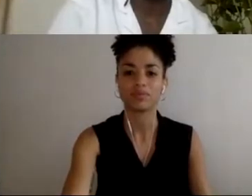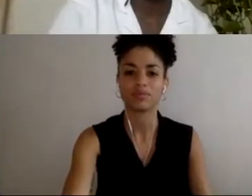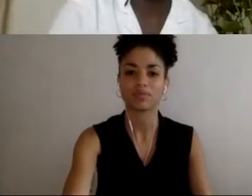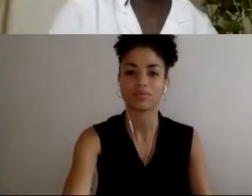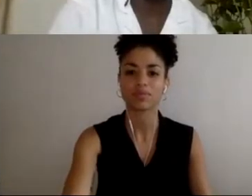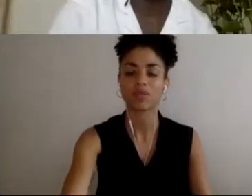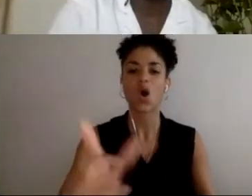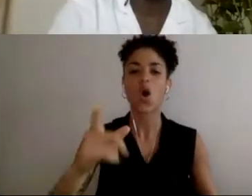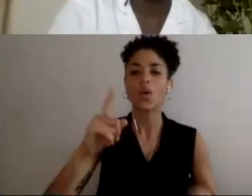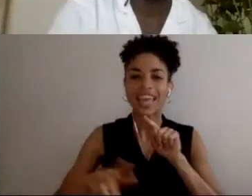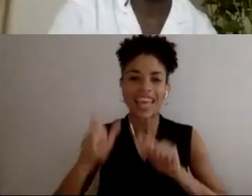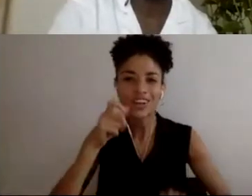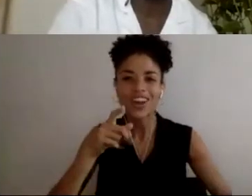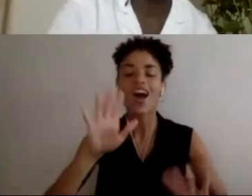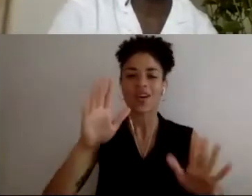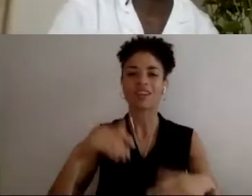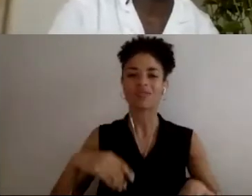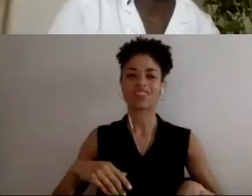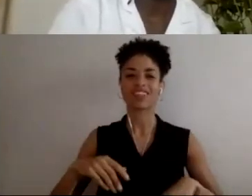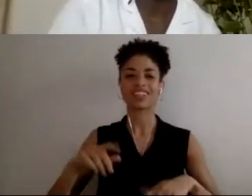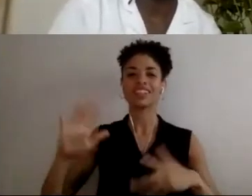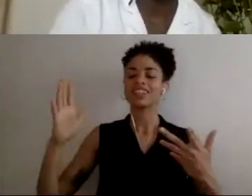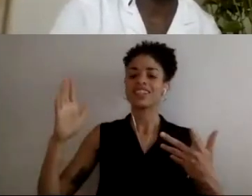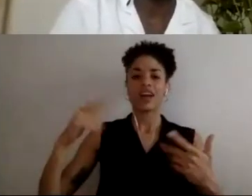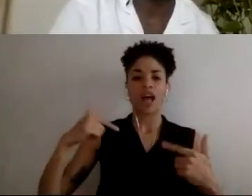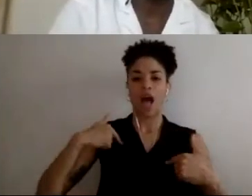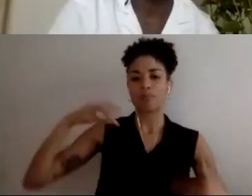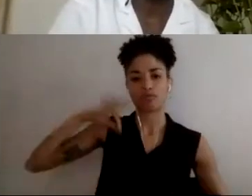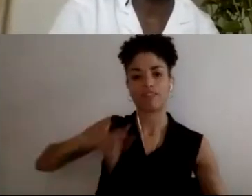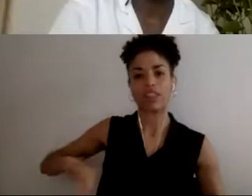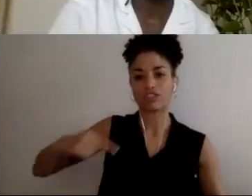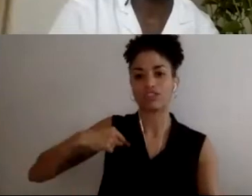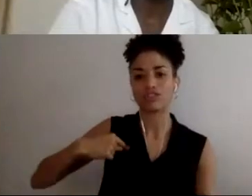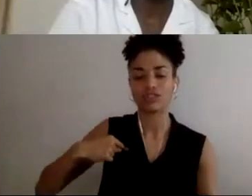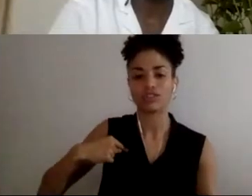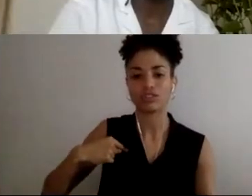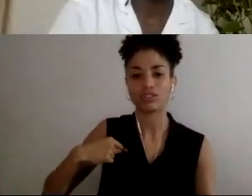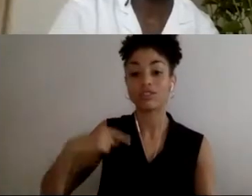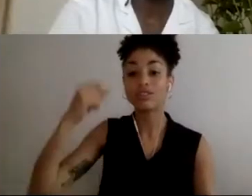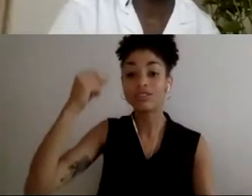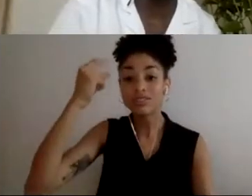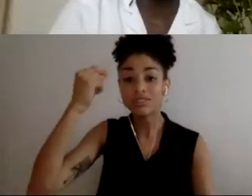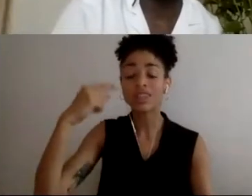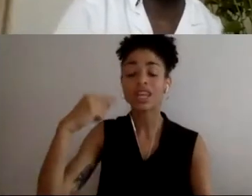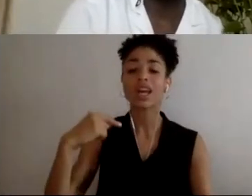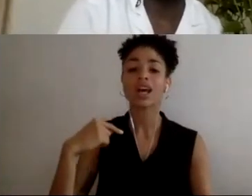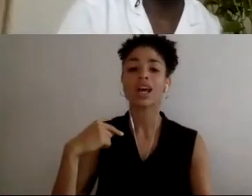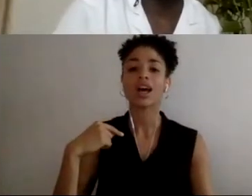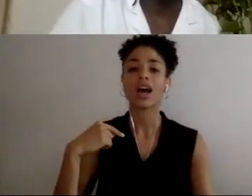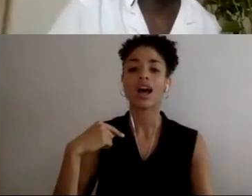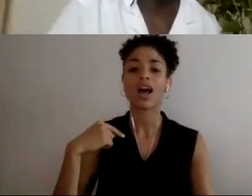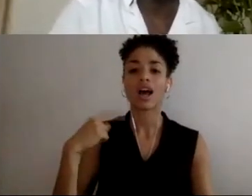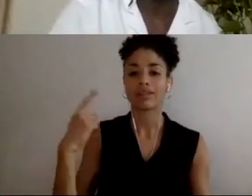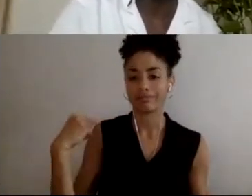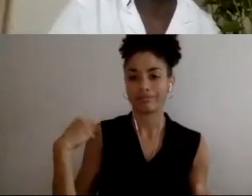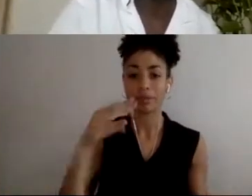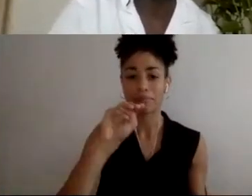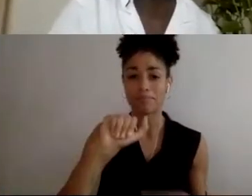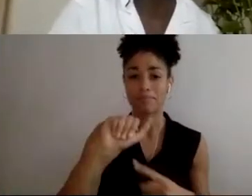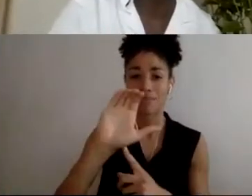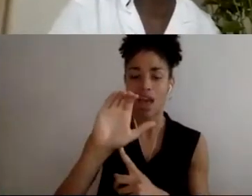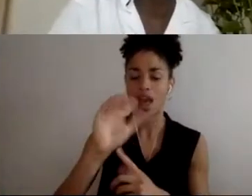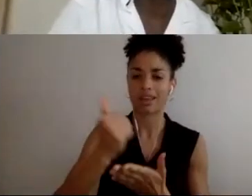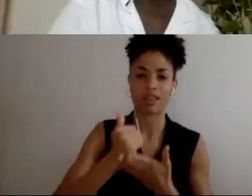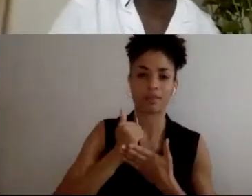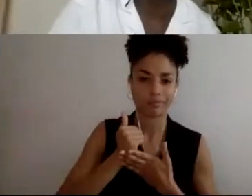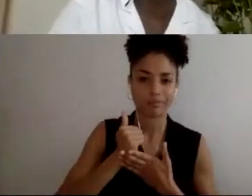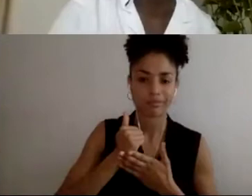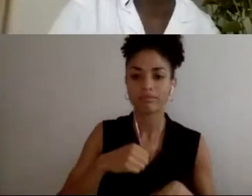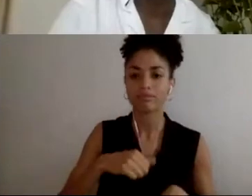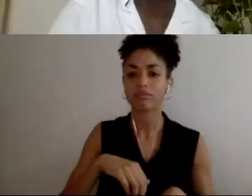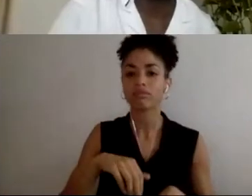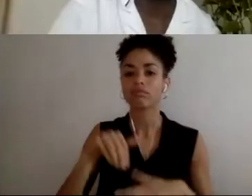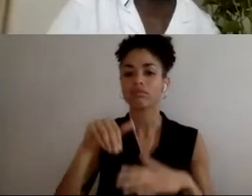Well first of all, I'm very privileged because I had MAC to help me. I had Access VR. I have a